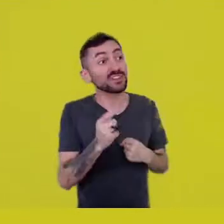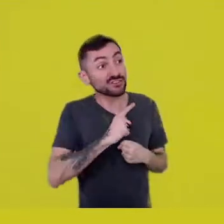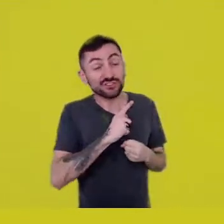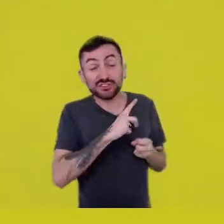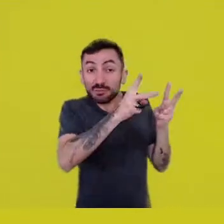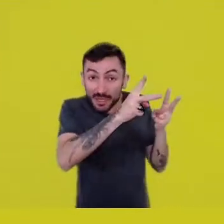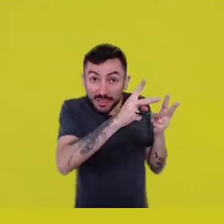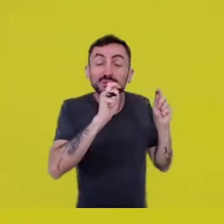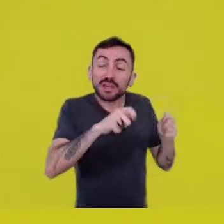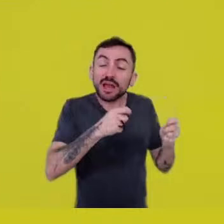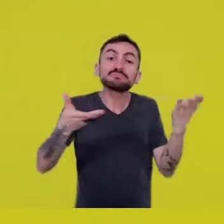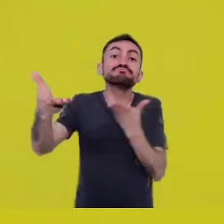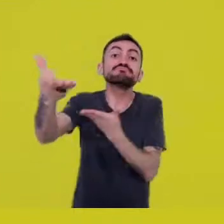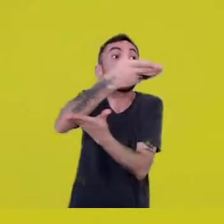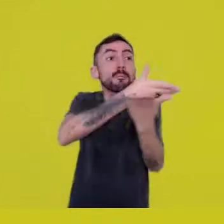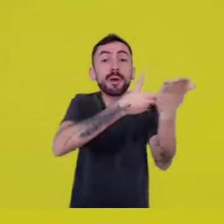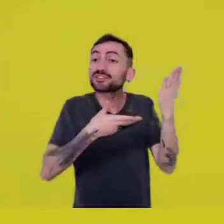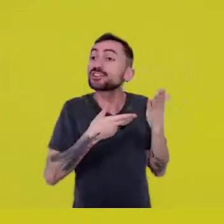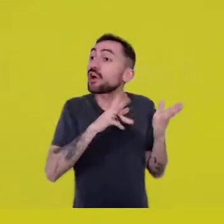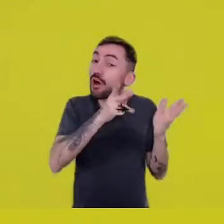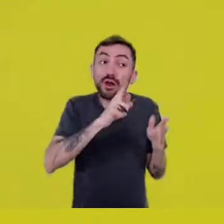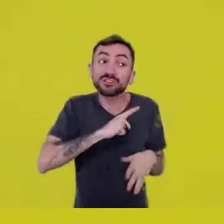The reality, for instance, that we are watching